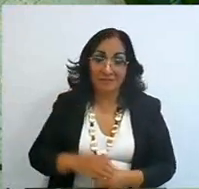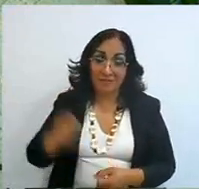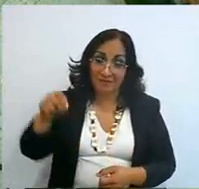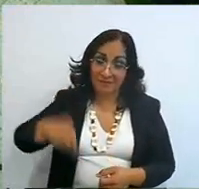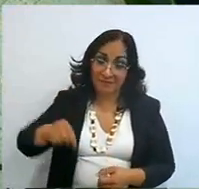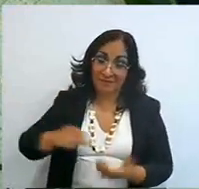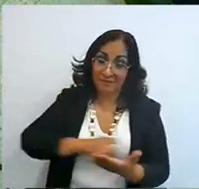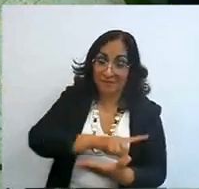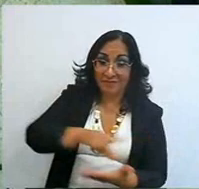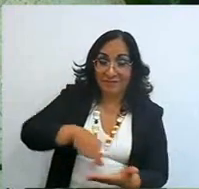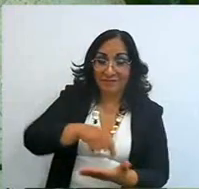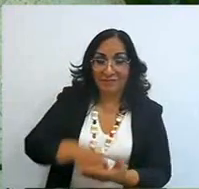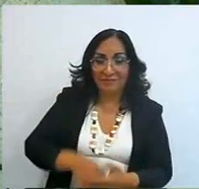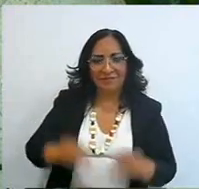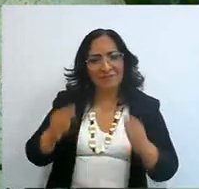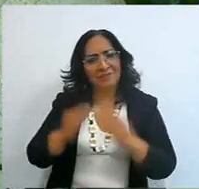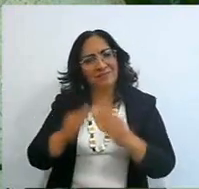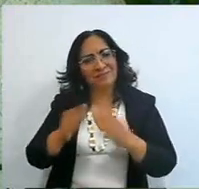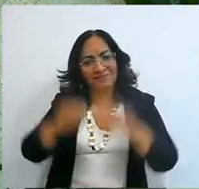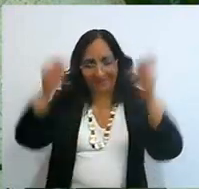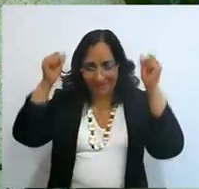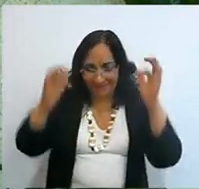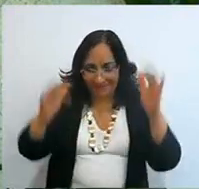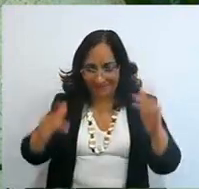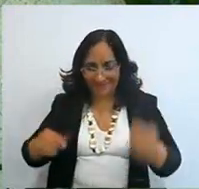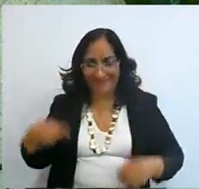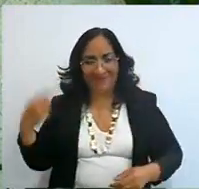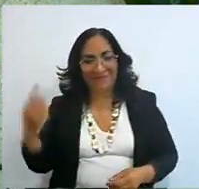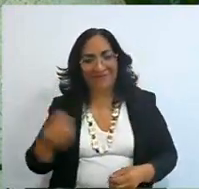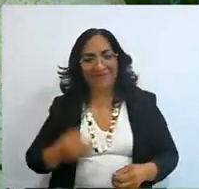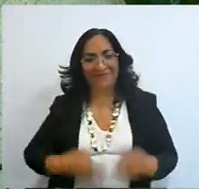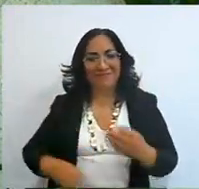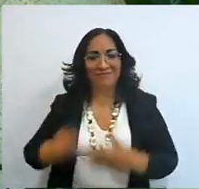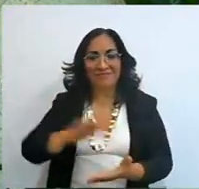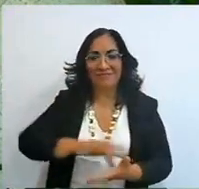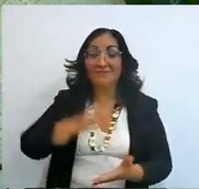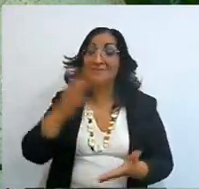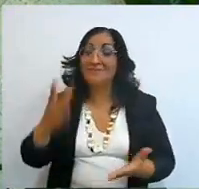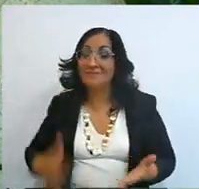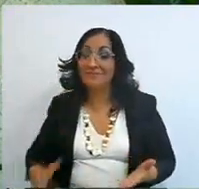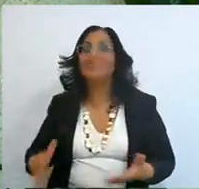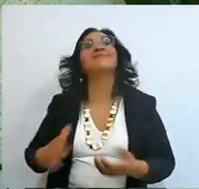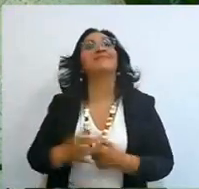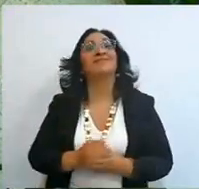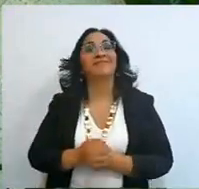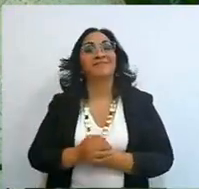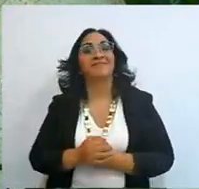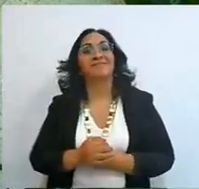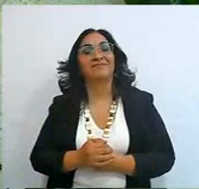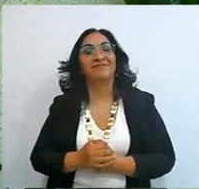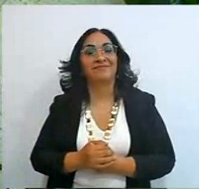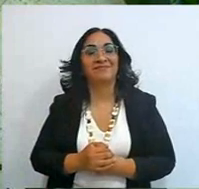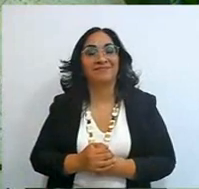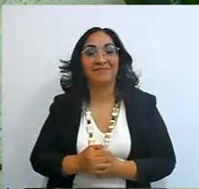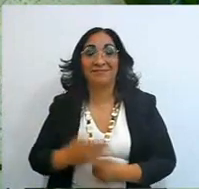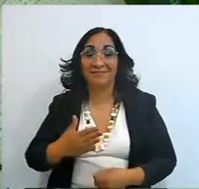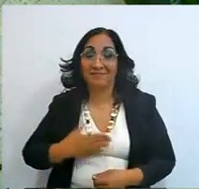thank you all, thank you all, bless you and thank you Ana Rosa, for this precious study,